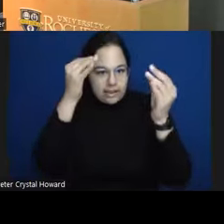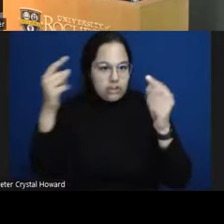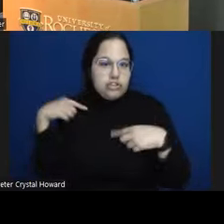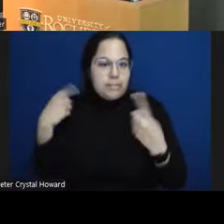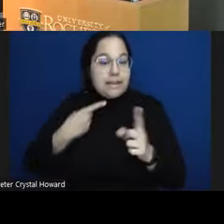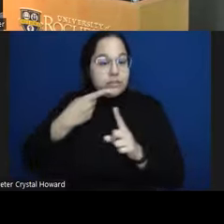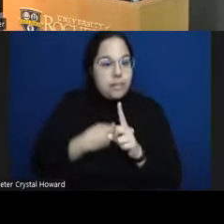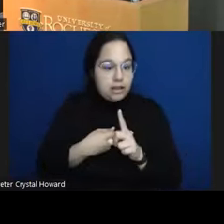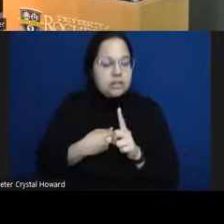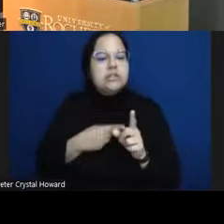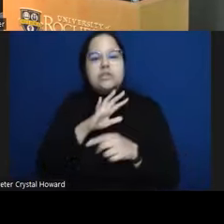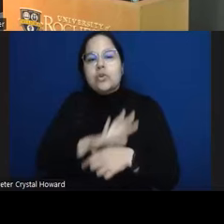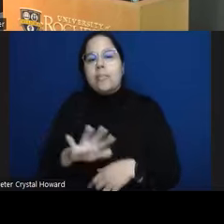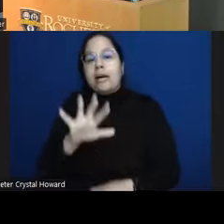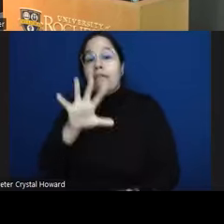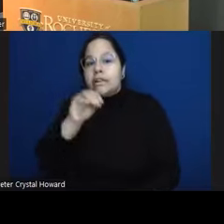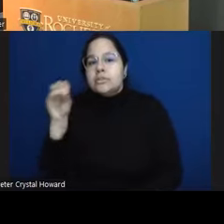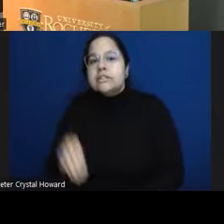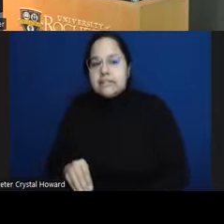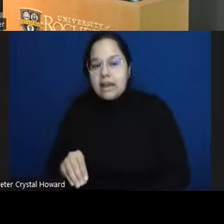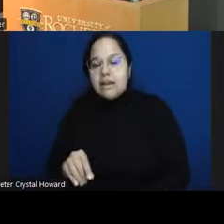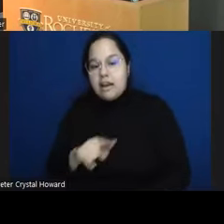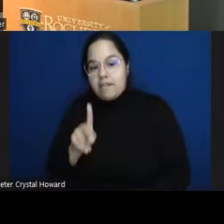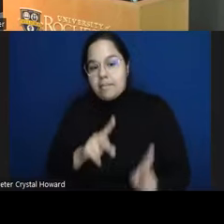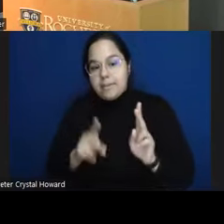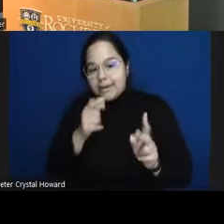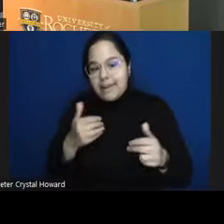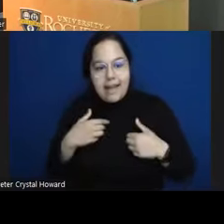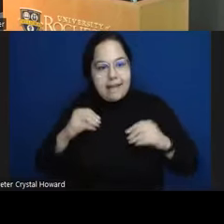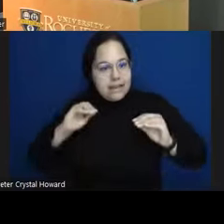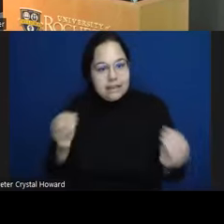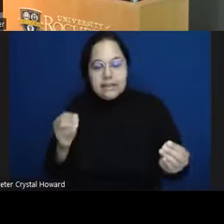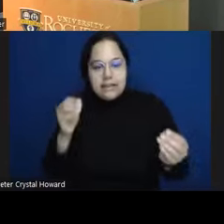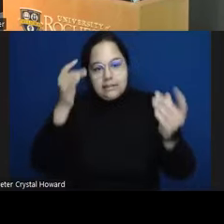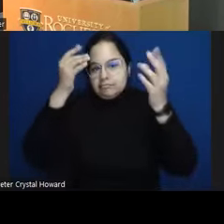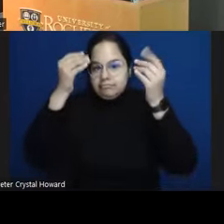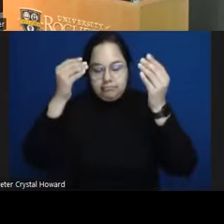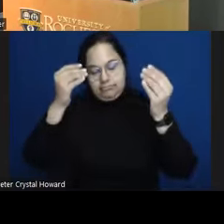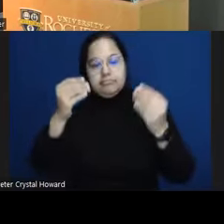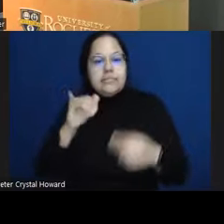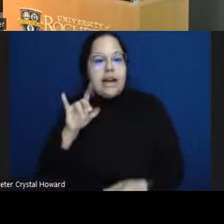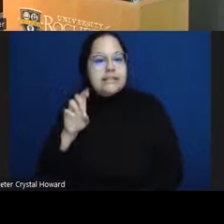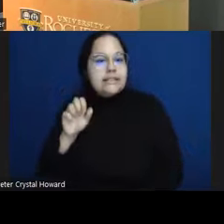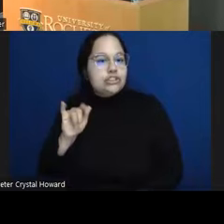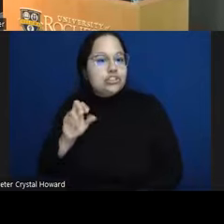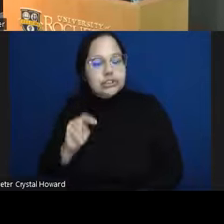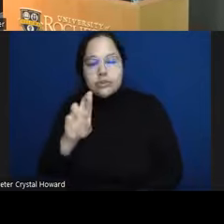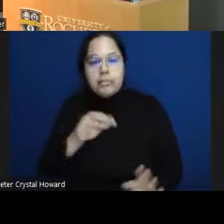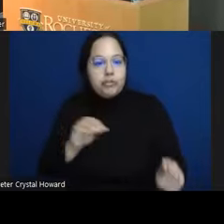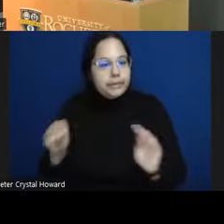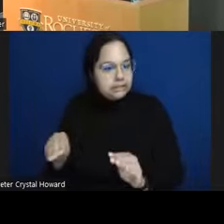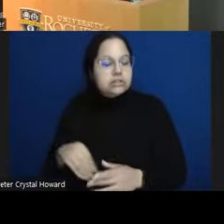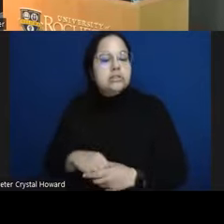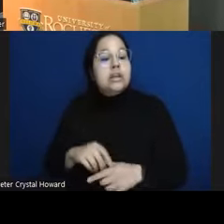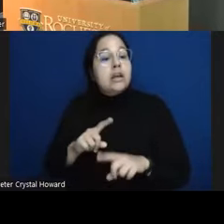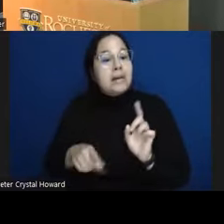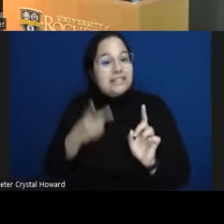have any ideation um or movement on it um but as you can see thed belonging was much more up and